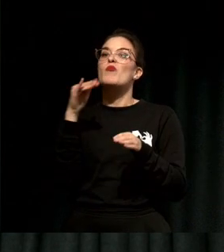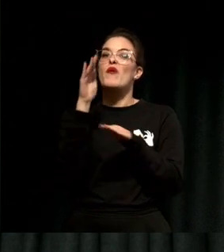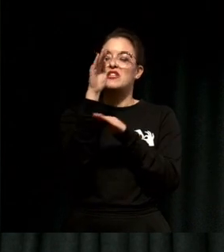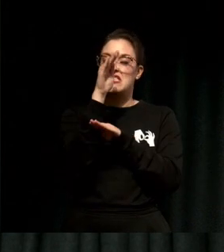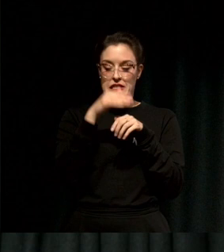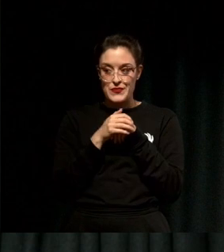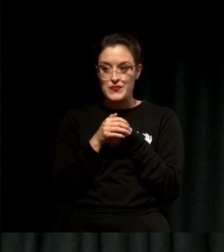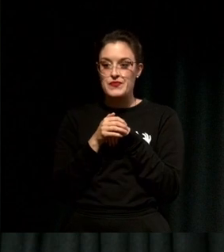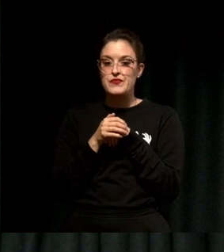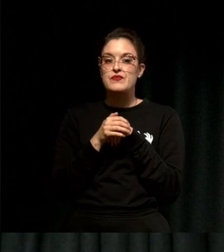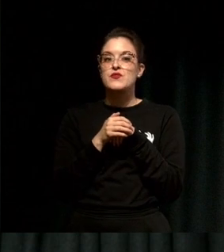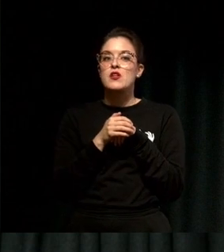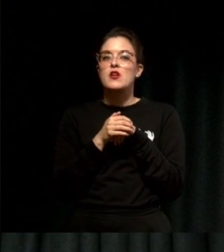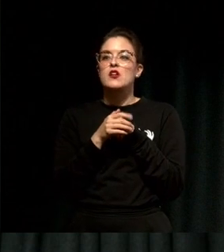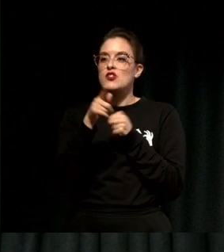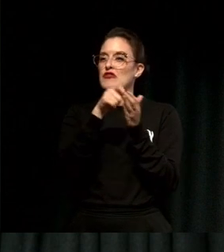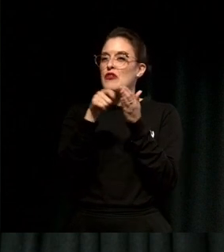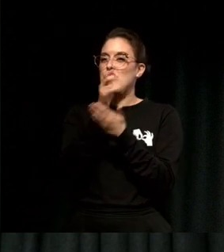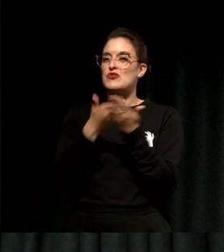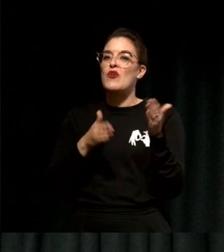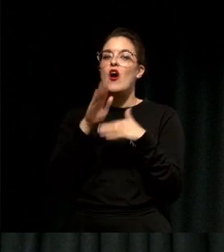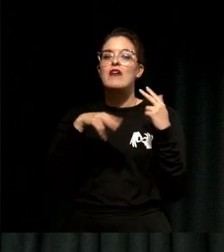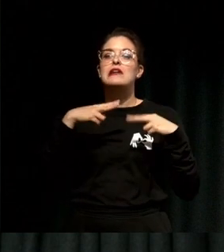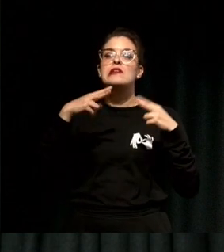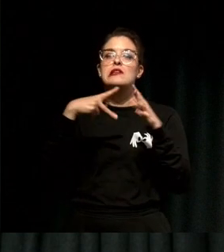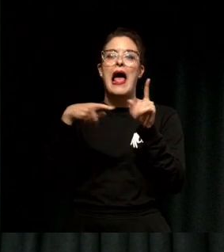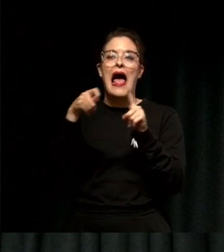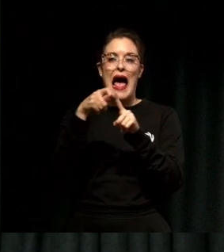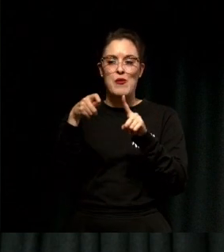She wrote a story about a dating app and